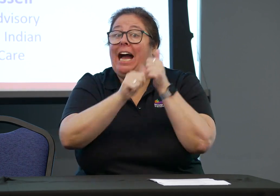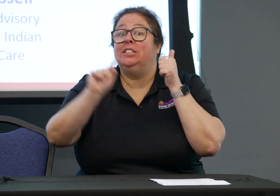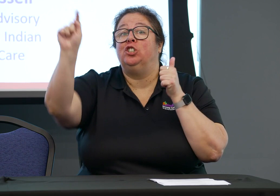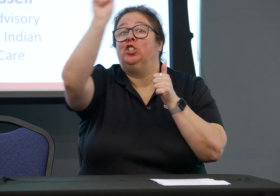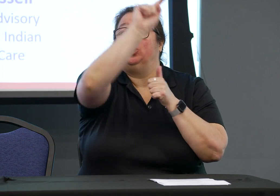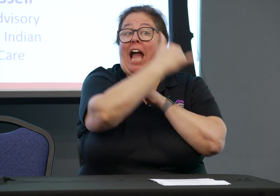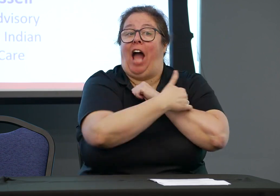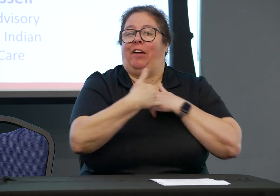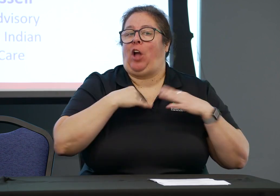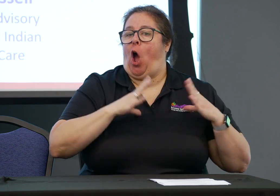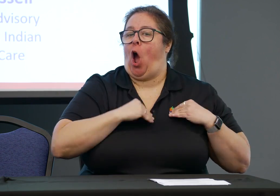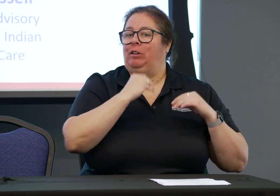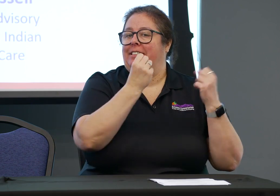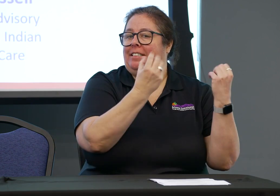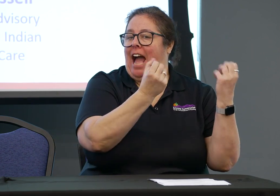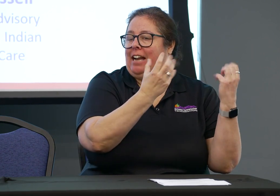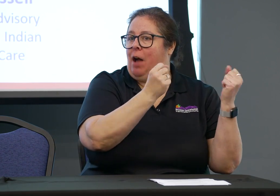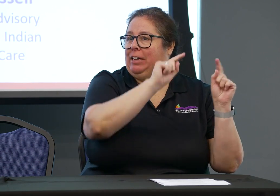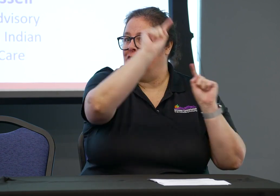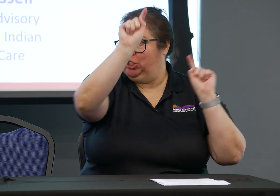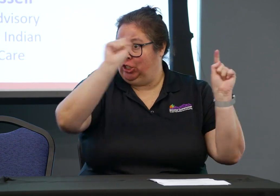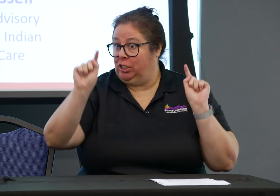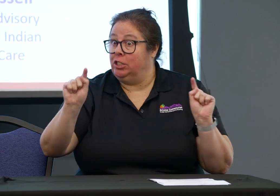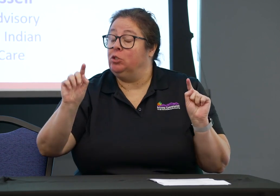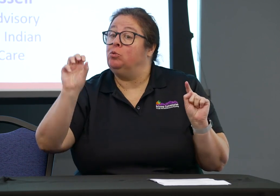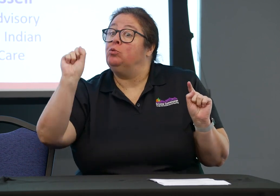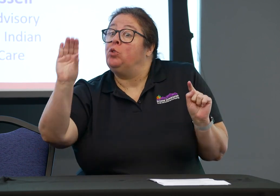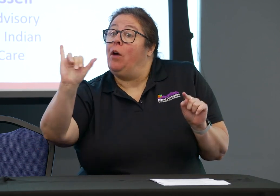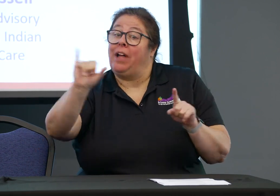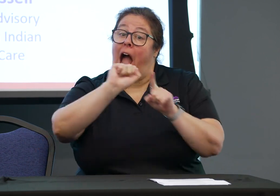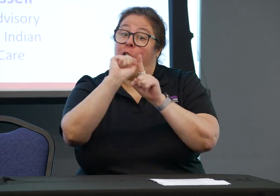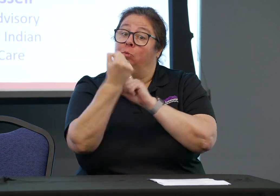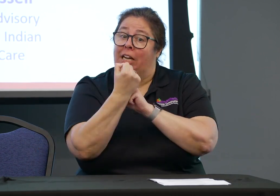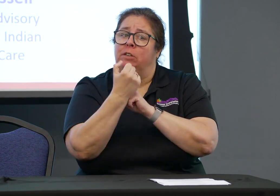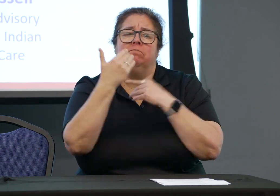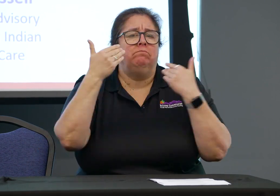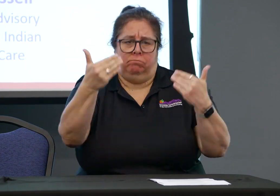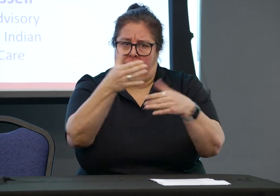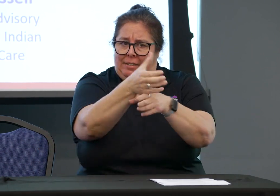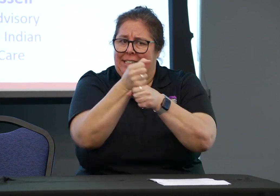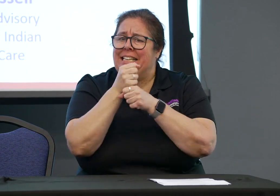It's not a universal language. Individual countries have their own sign languages.